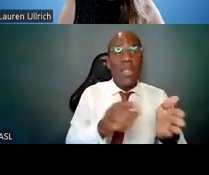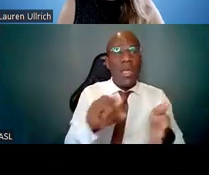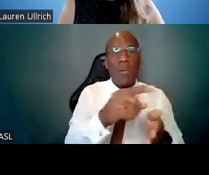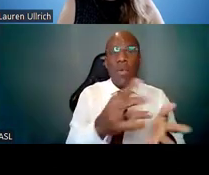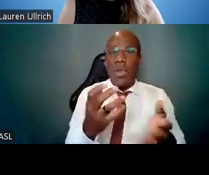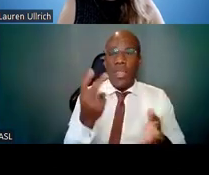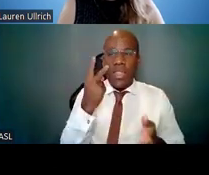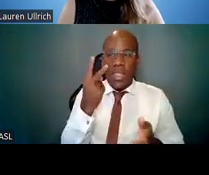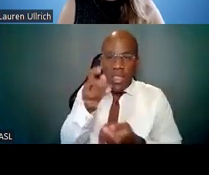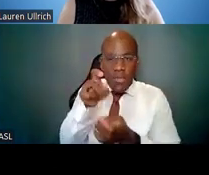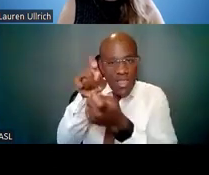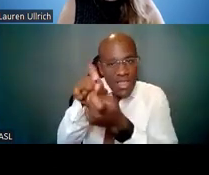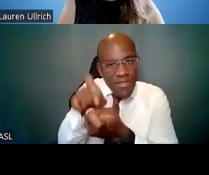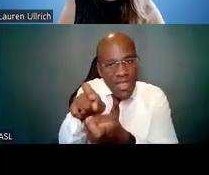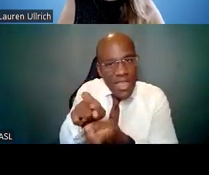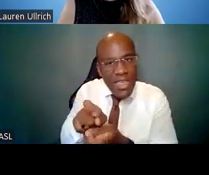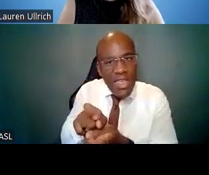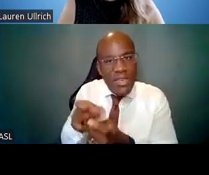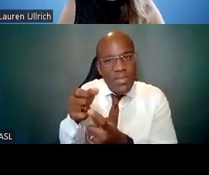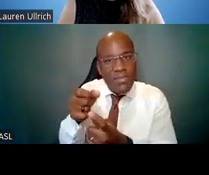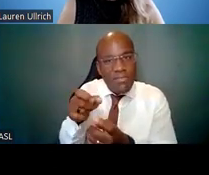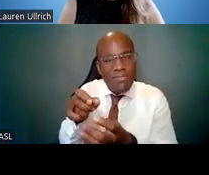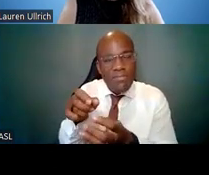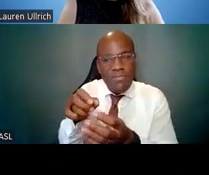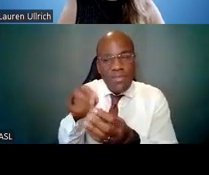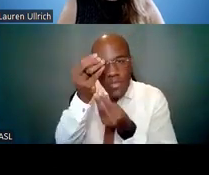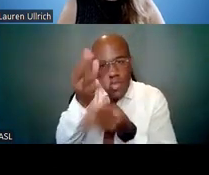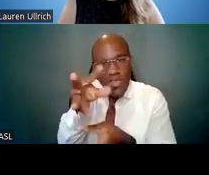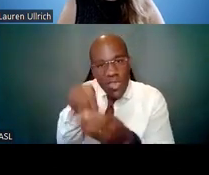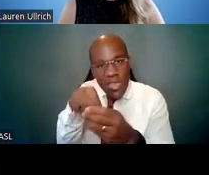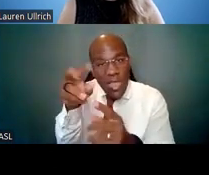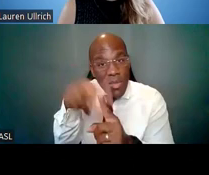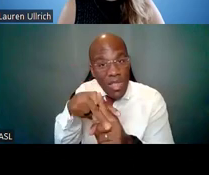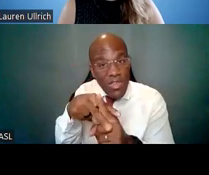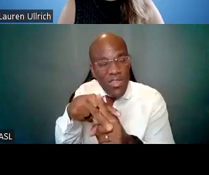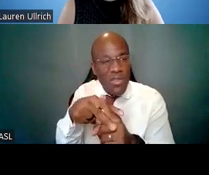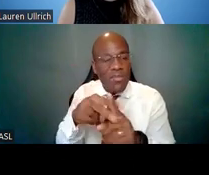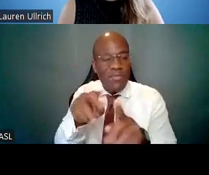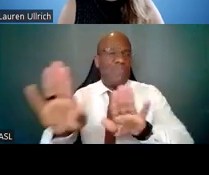So definitely check out the specific